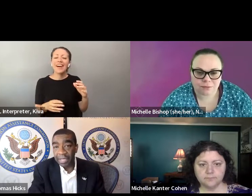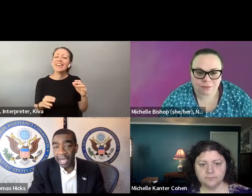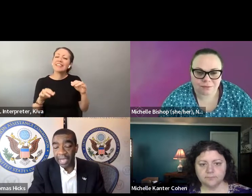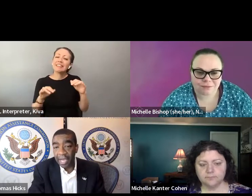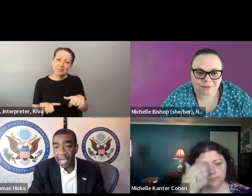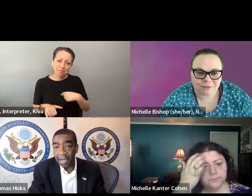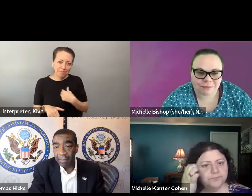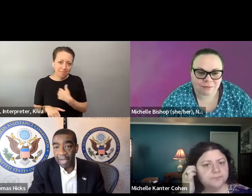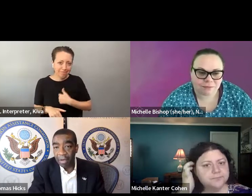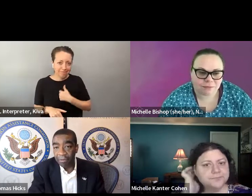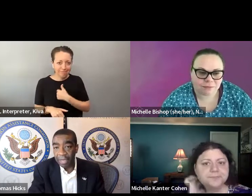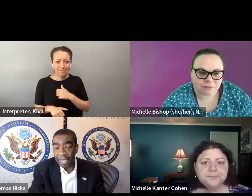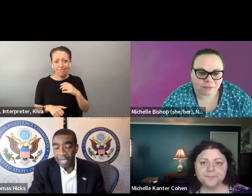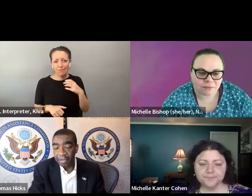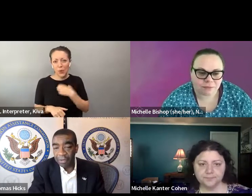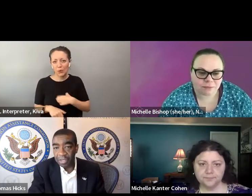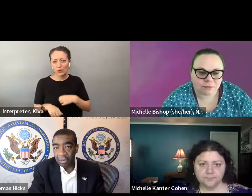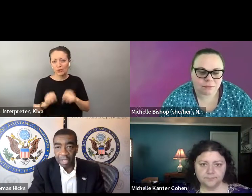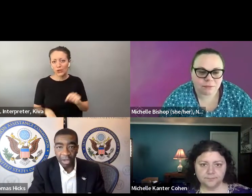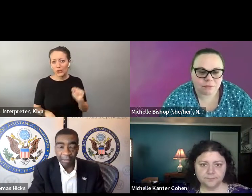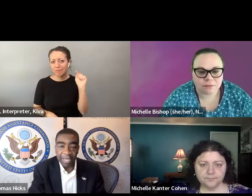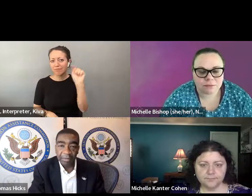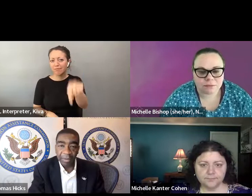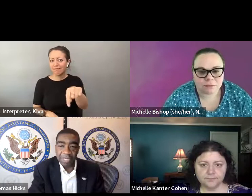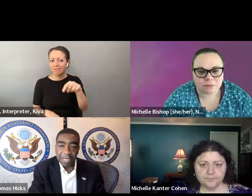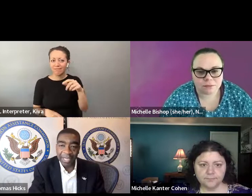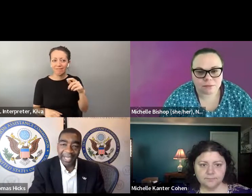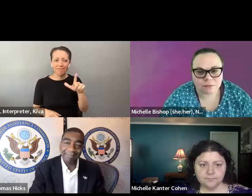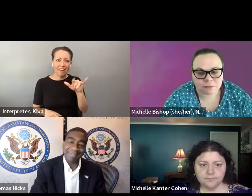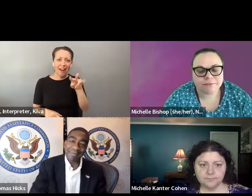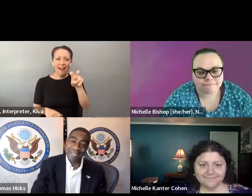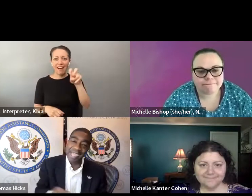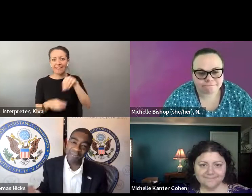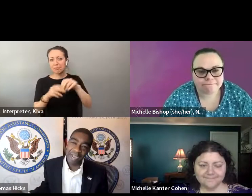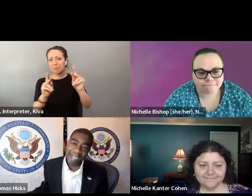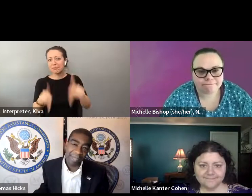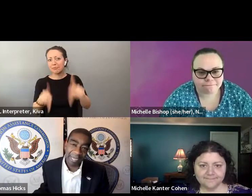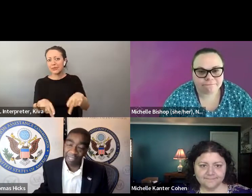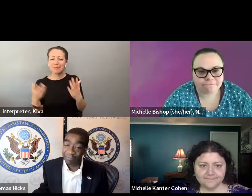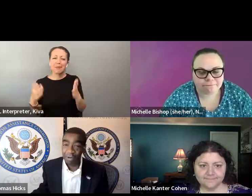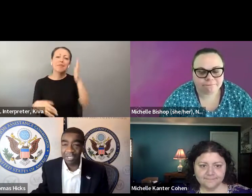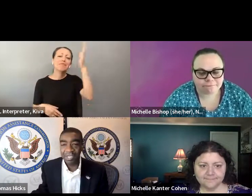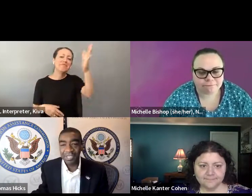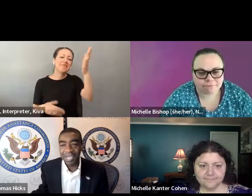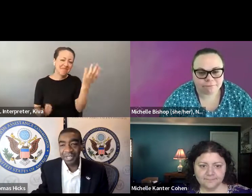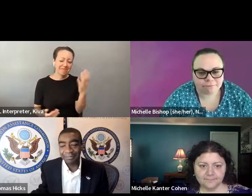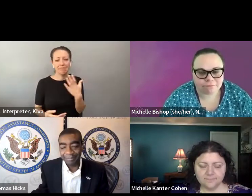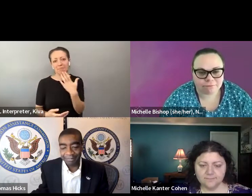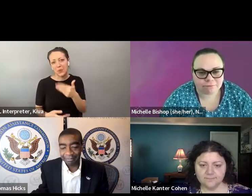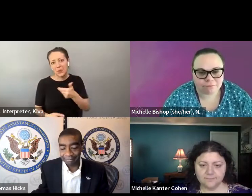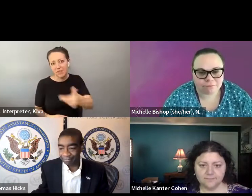people in the last panel talked about. Again, I am sorry that I'm not able to be there today. And hopefully in about again. I am sorry that I'm not able to be there today, and hopefully in the future we can all meet in person again. the future, we can all meet in person again. So -- but